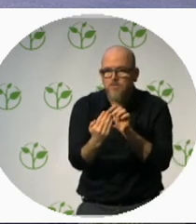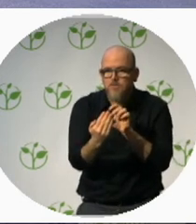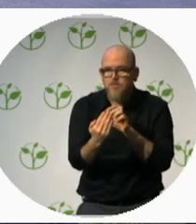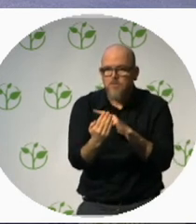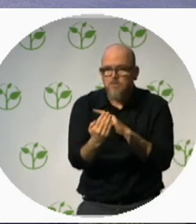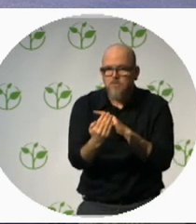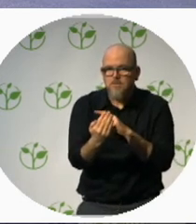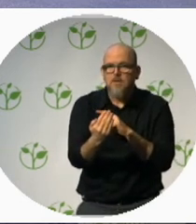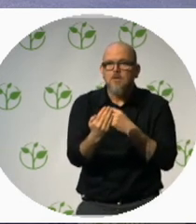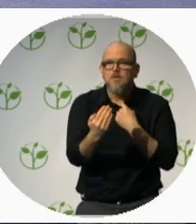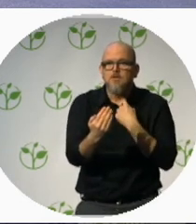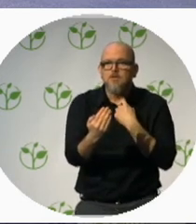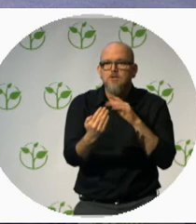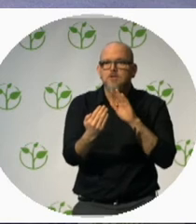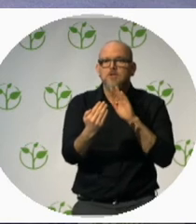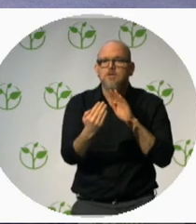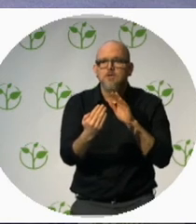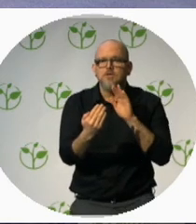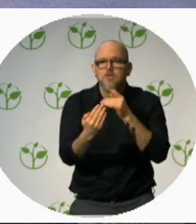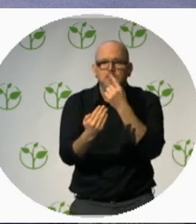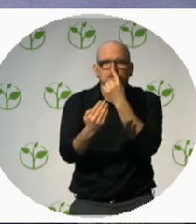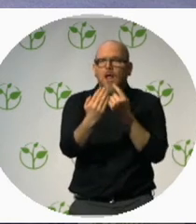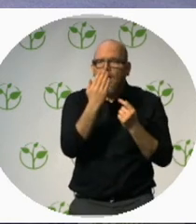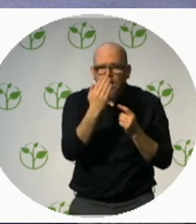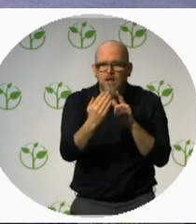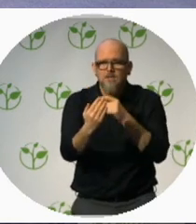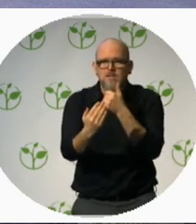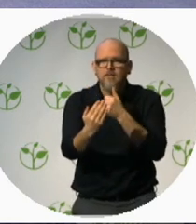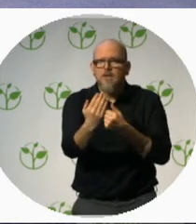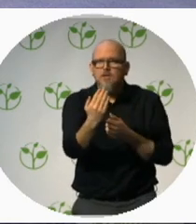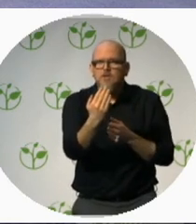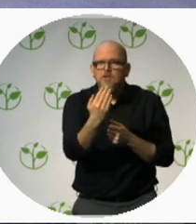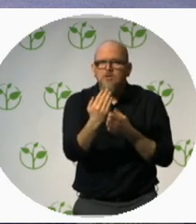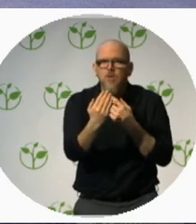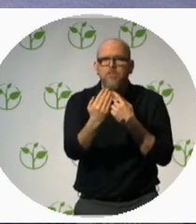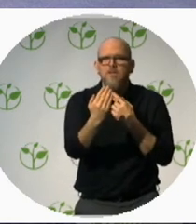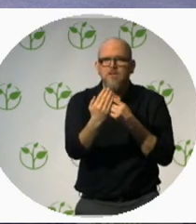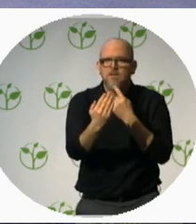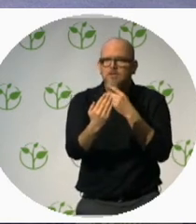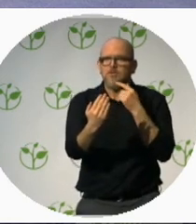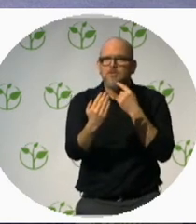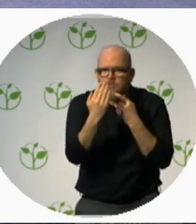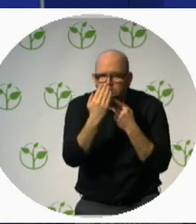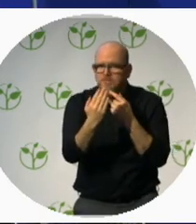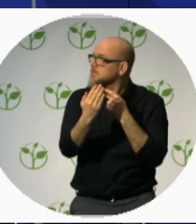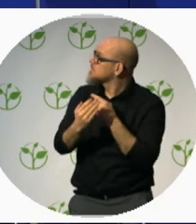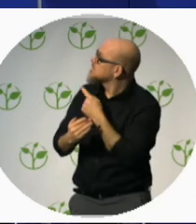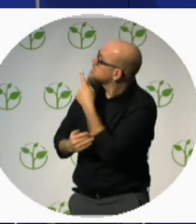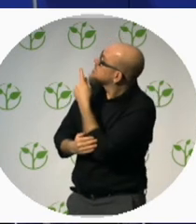my nose into the stage. All you have to do is say stop when you hear me start to move.